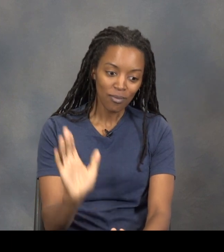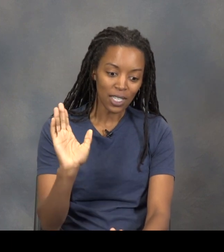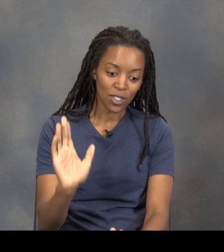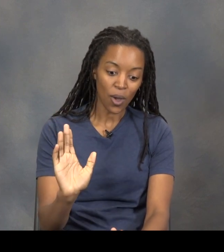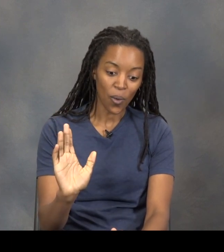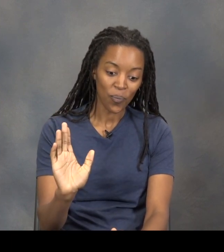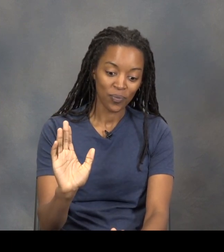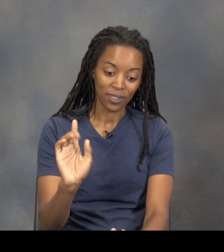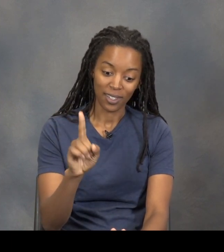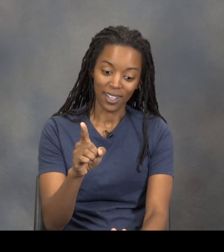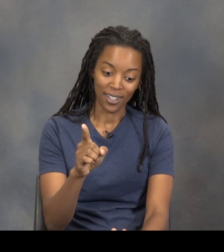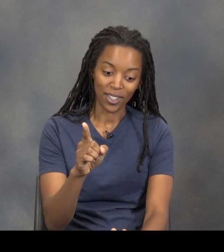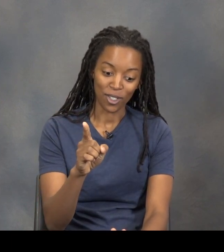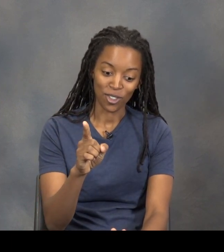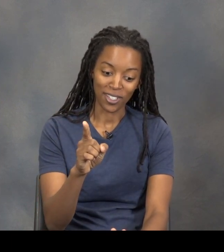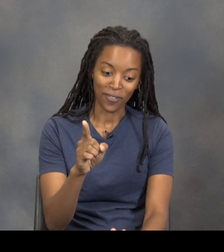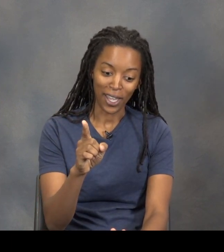But so another interesting fact